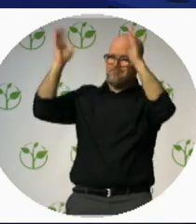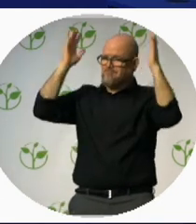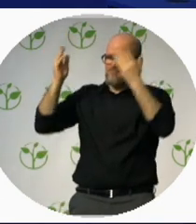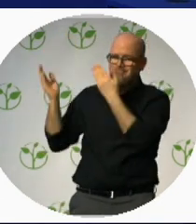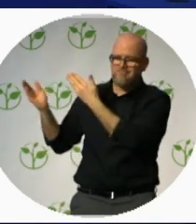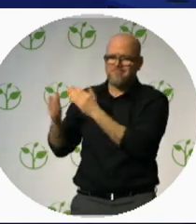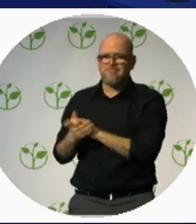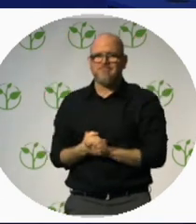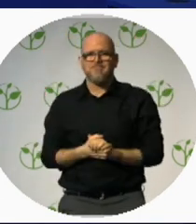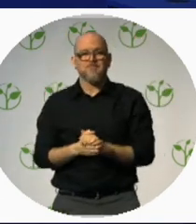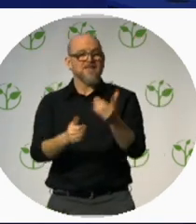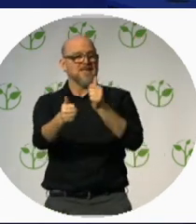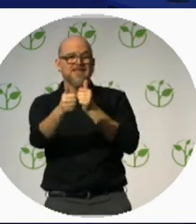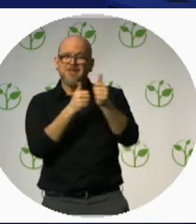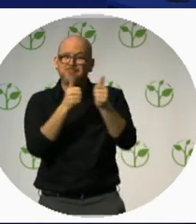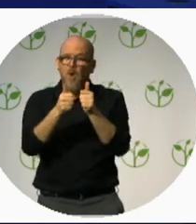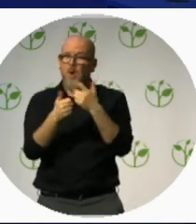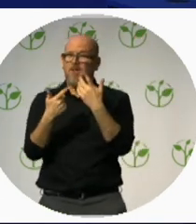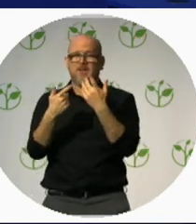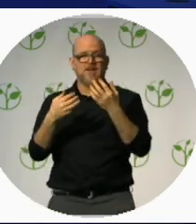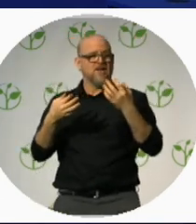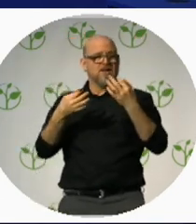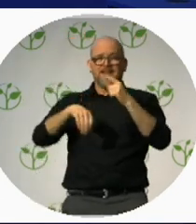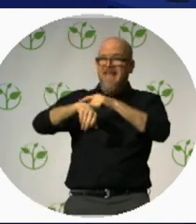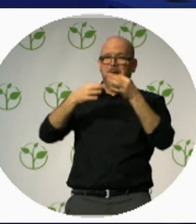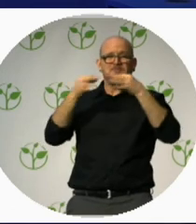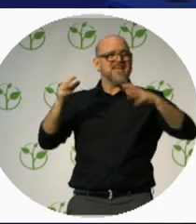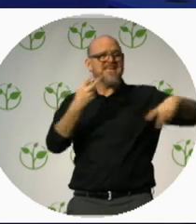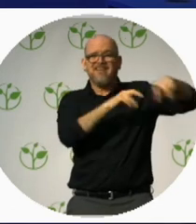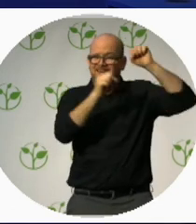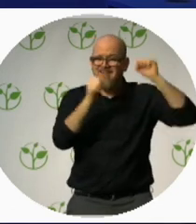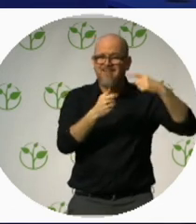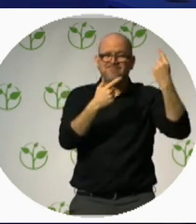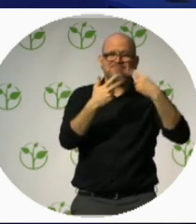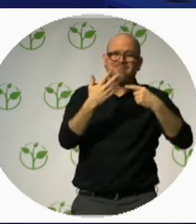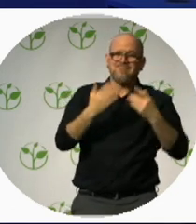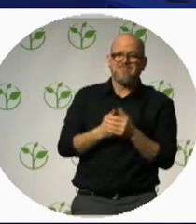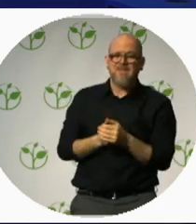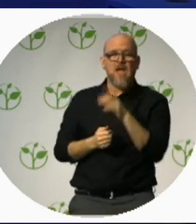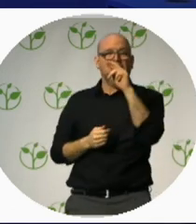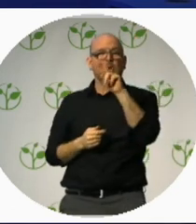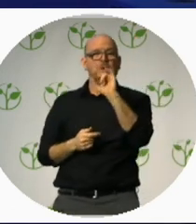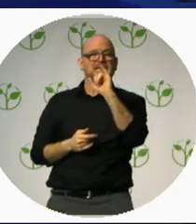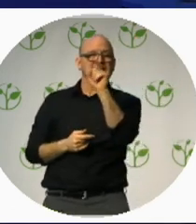Juan Ruiz: You guys can see with your eyes and we can see with our ears.